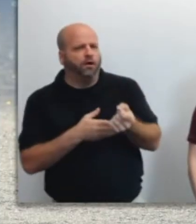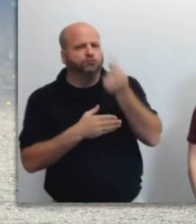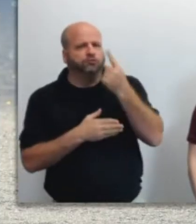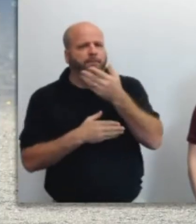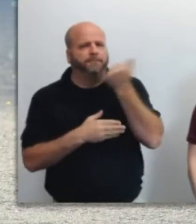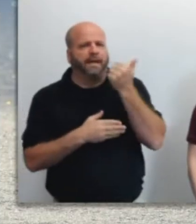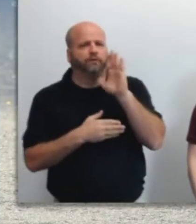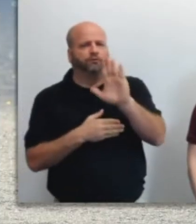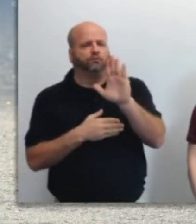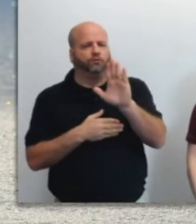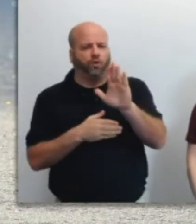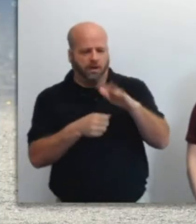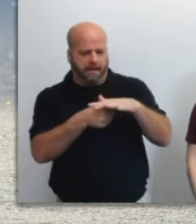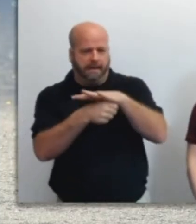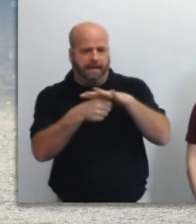could affect your community, and when.